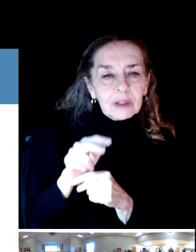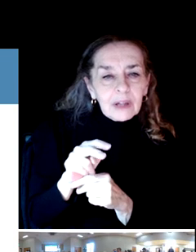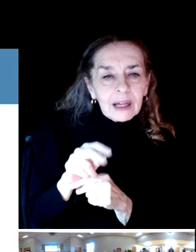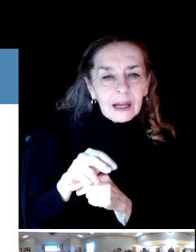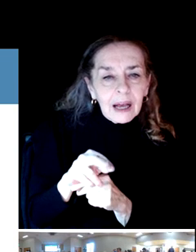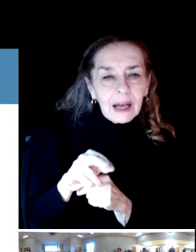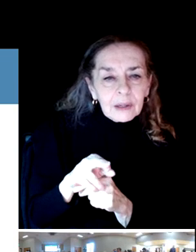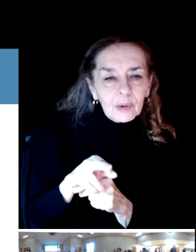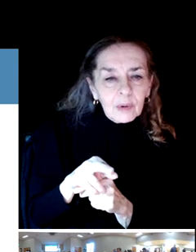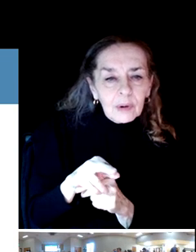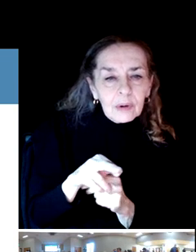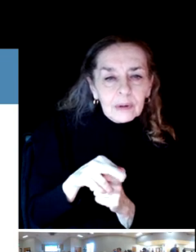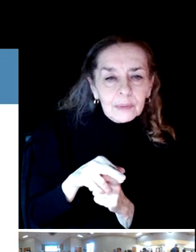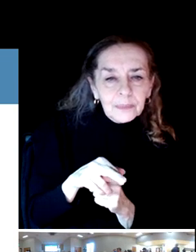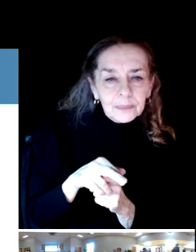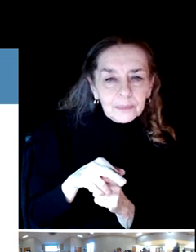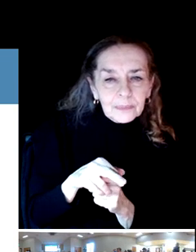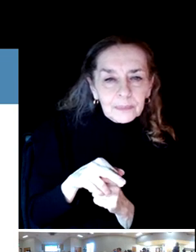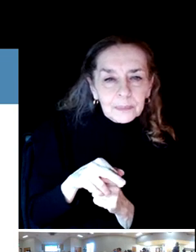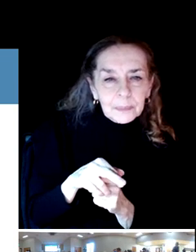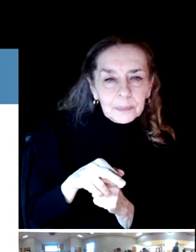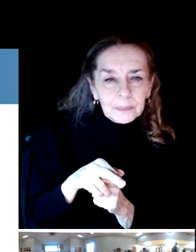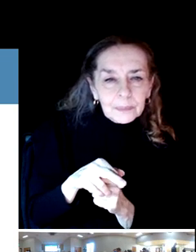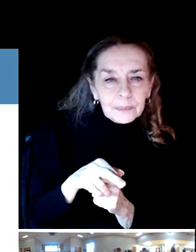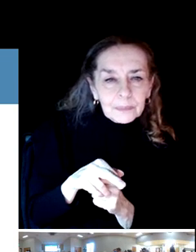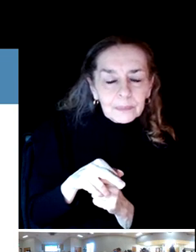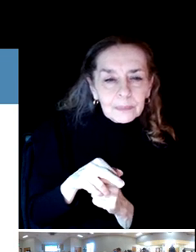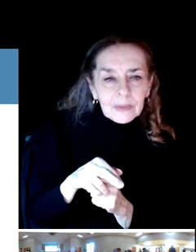And just a brief couple of comments about the service analysis.